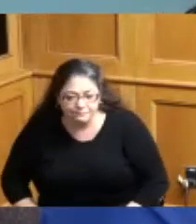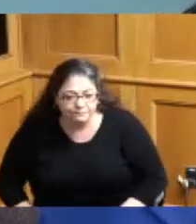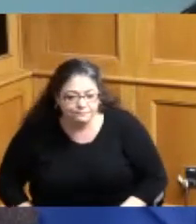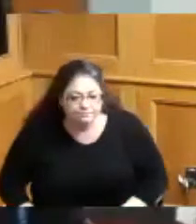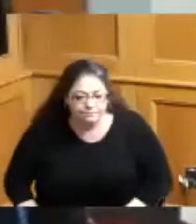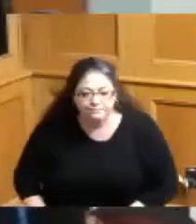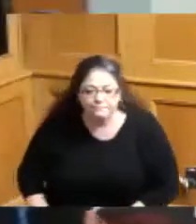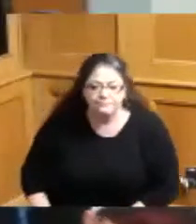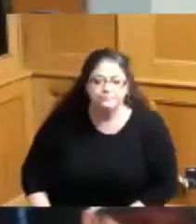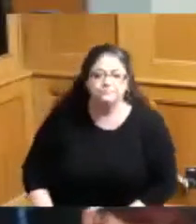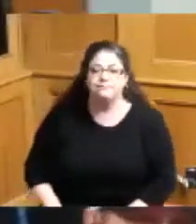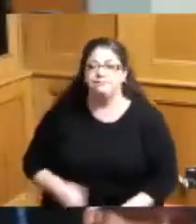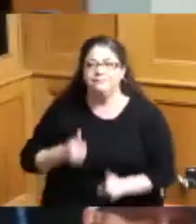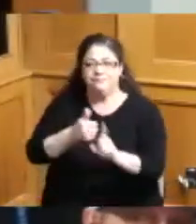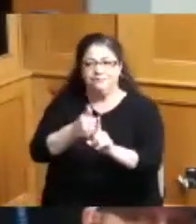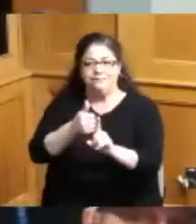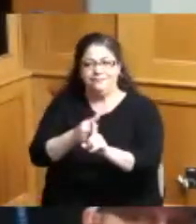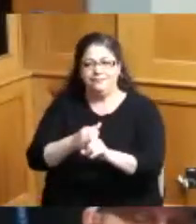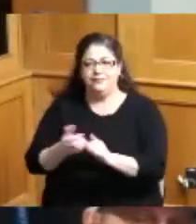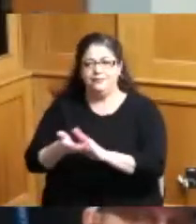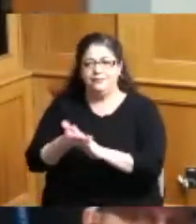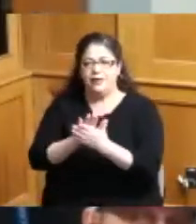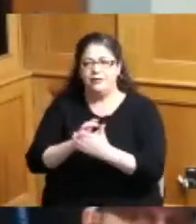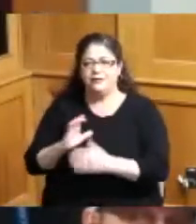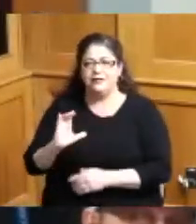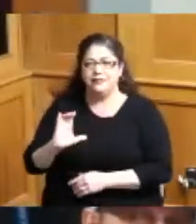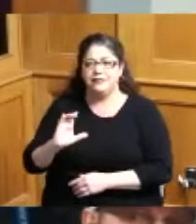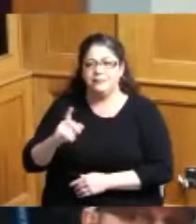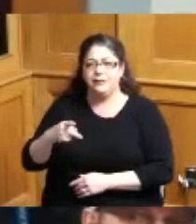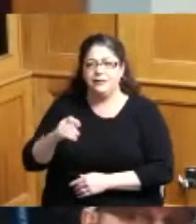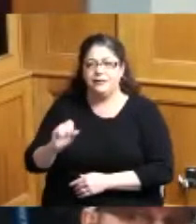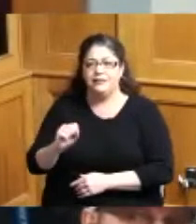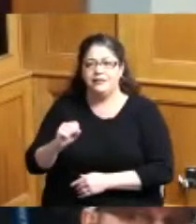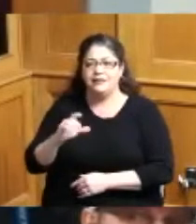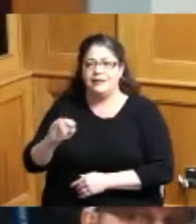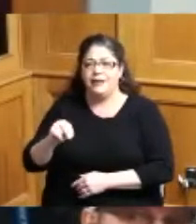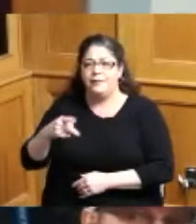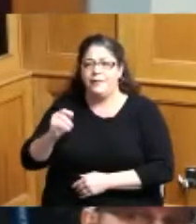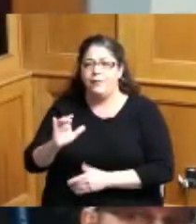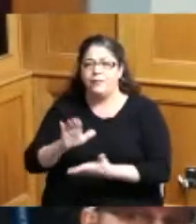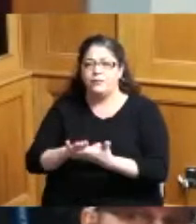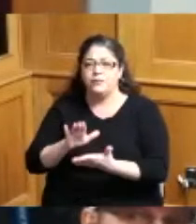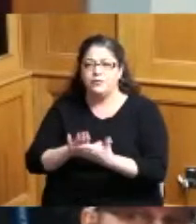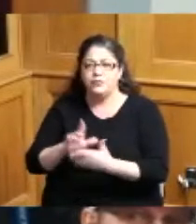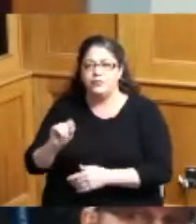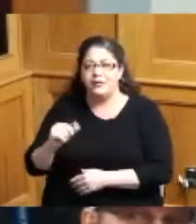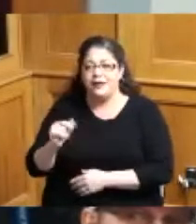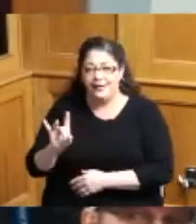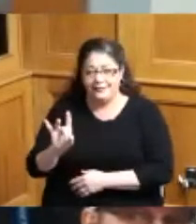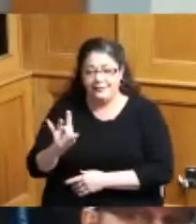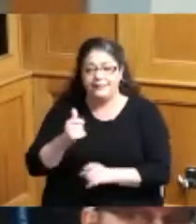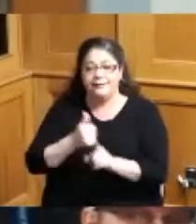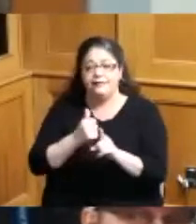whereas Ozzie served on the Cincinnati public school board in 2018 and is the co-founder of the